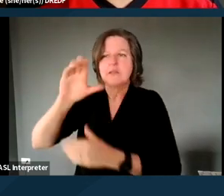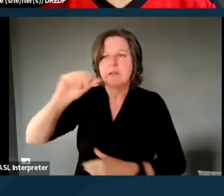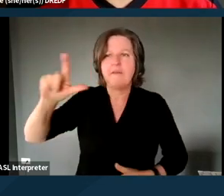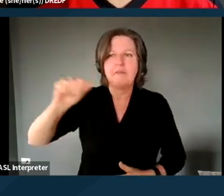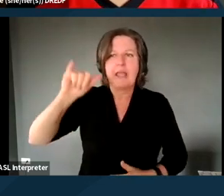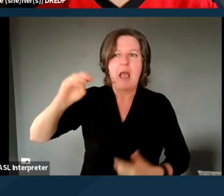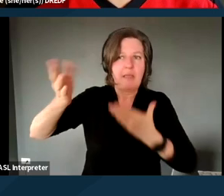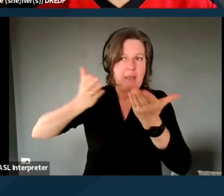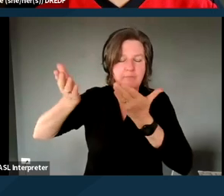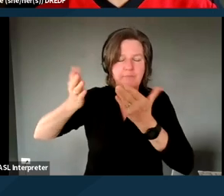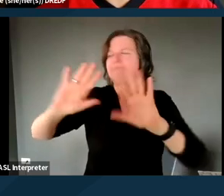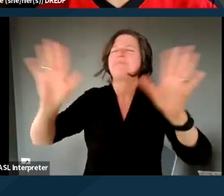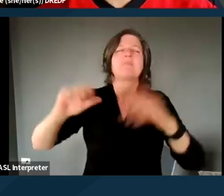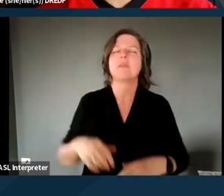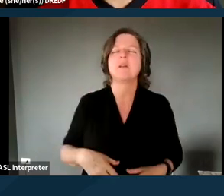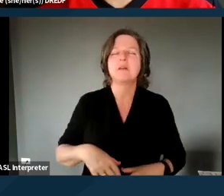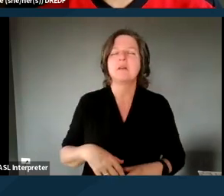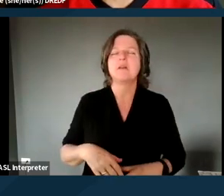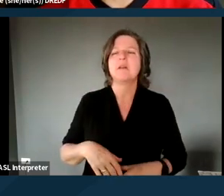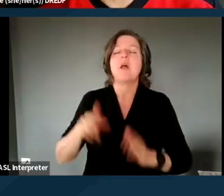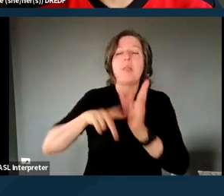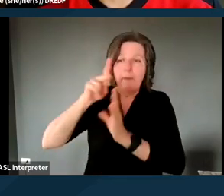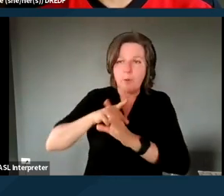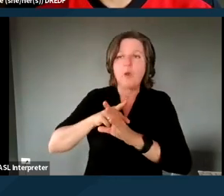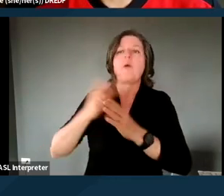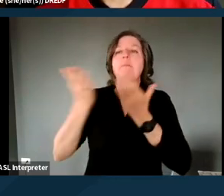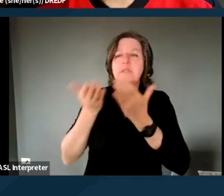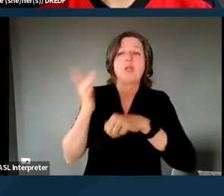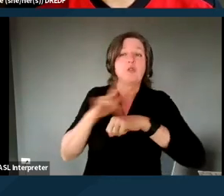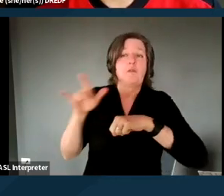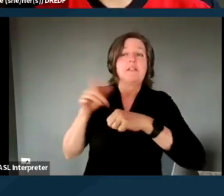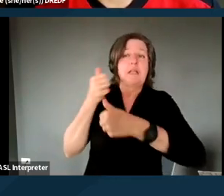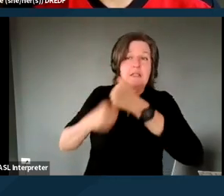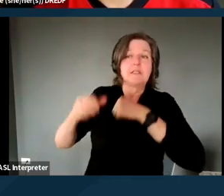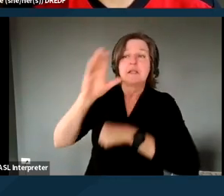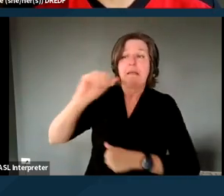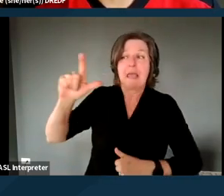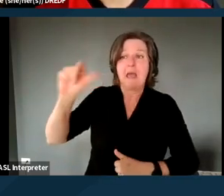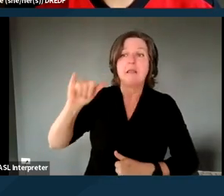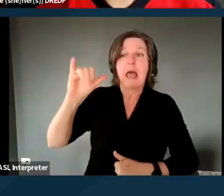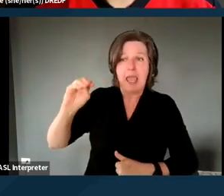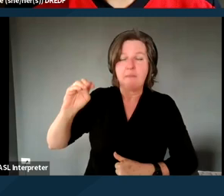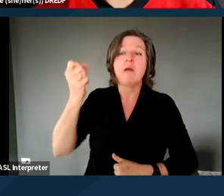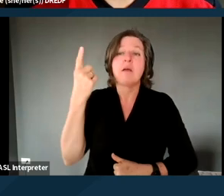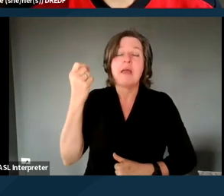the programs and services made available through CalAIM as long as they're not duplicative of